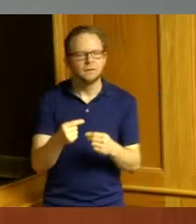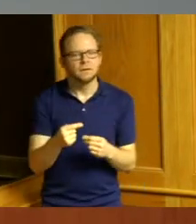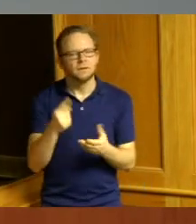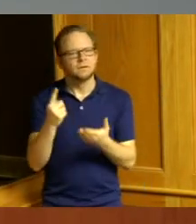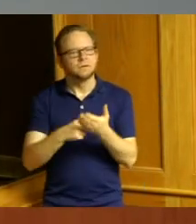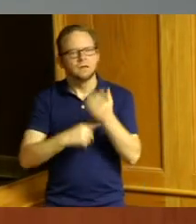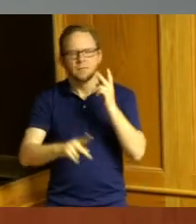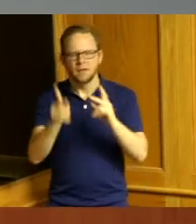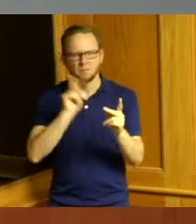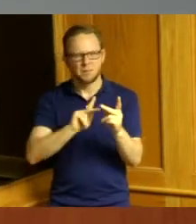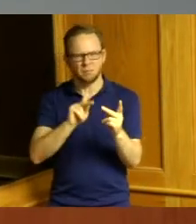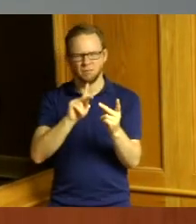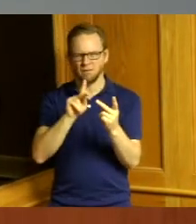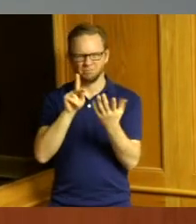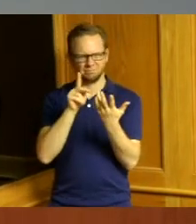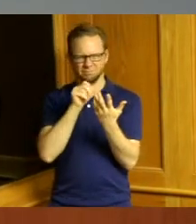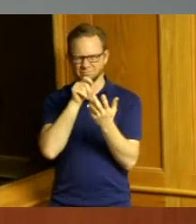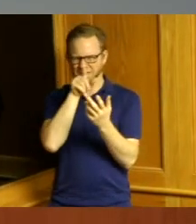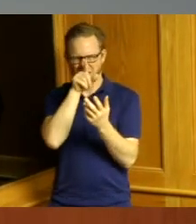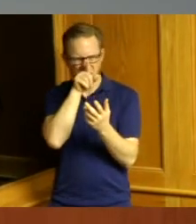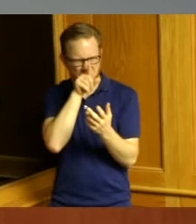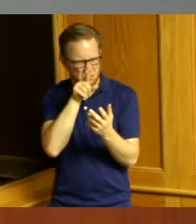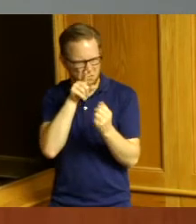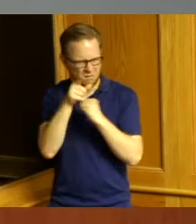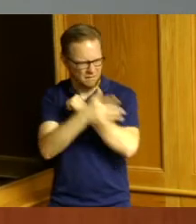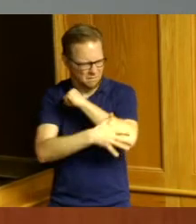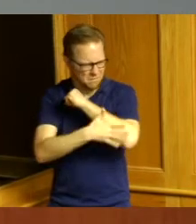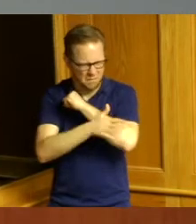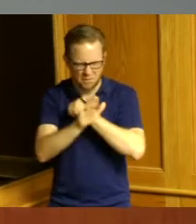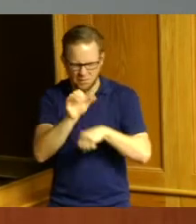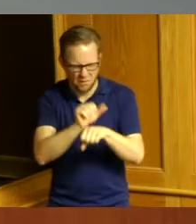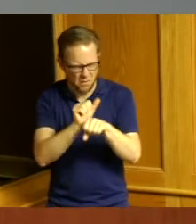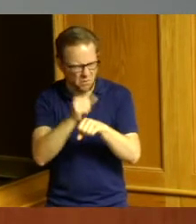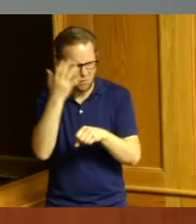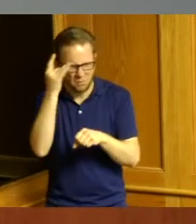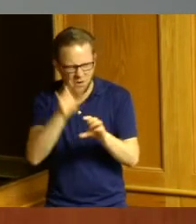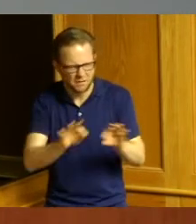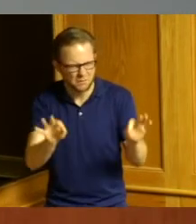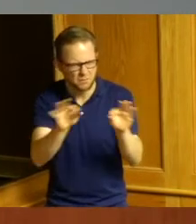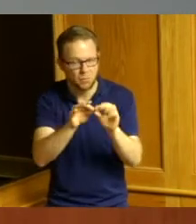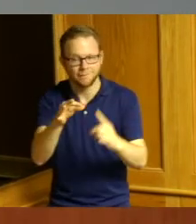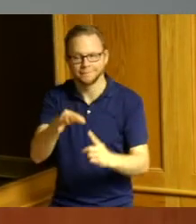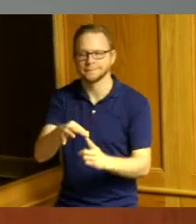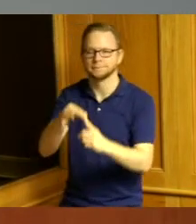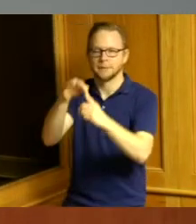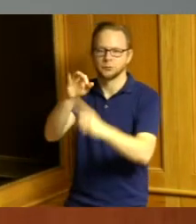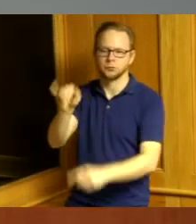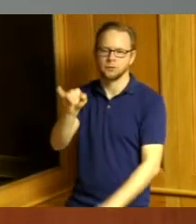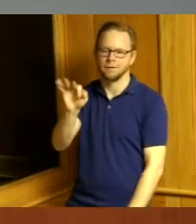are really unaware of how important the work of the county is especially the work of JFS where we